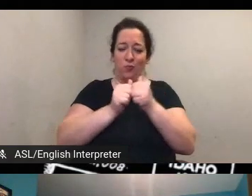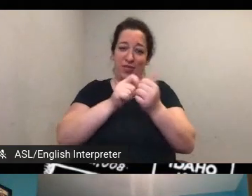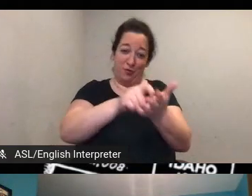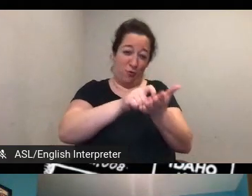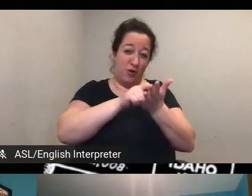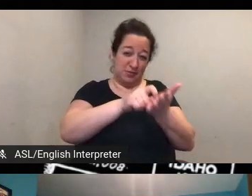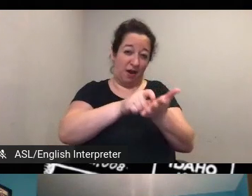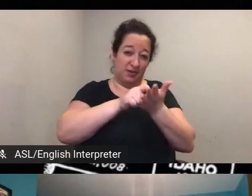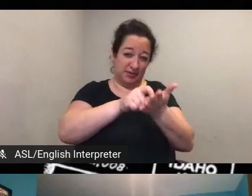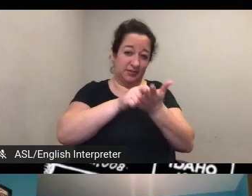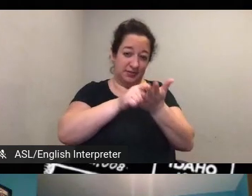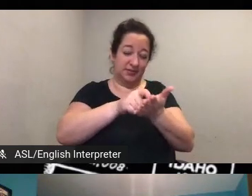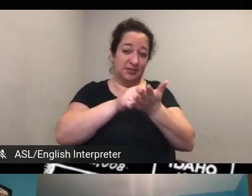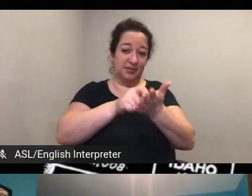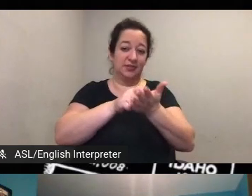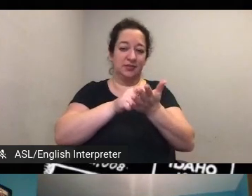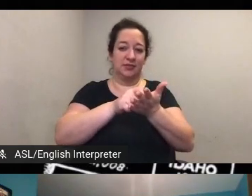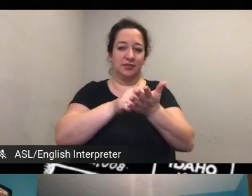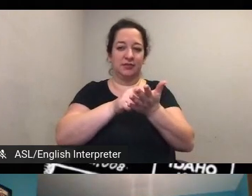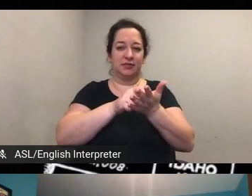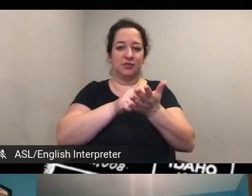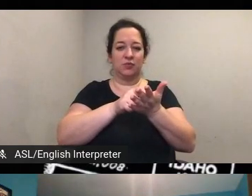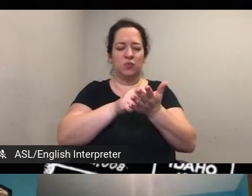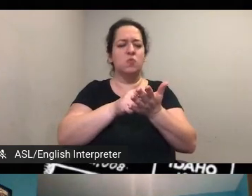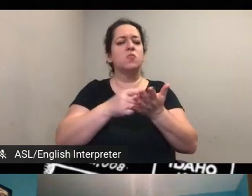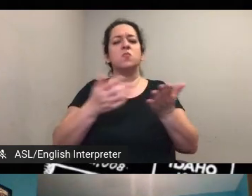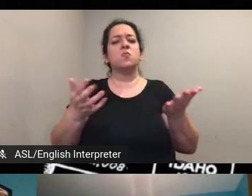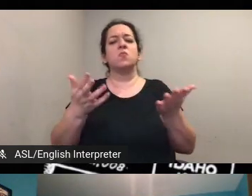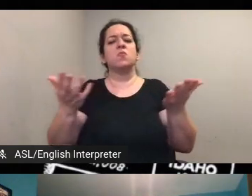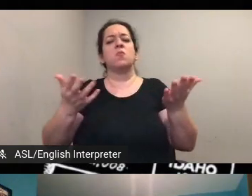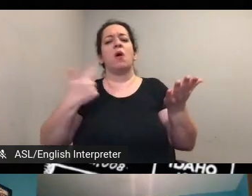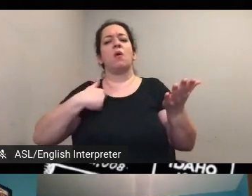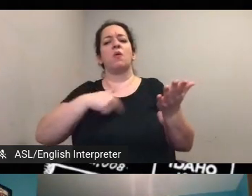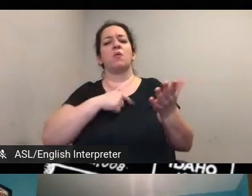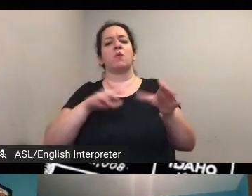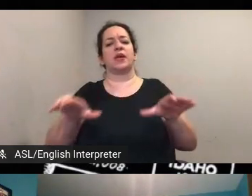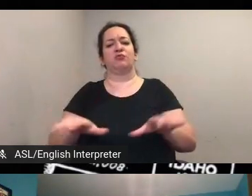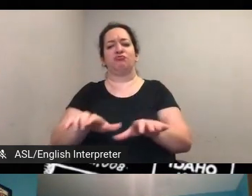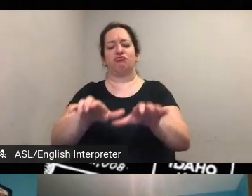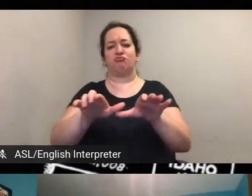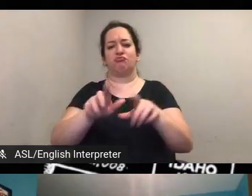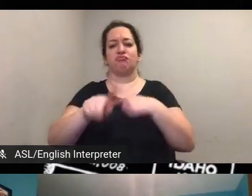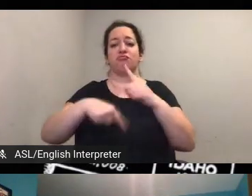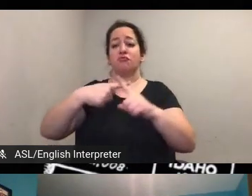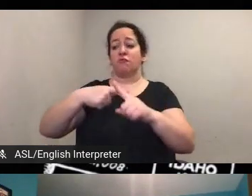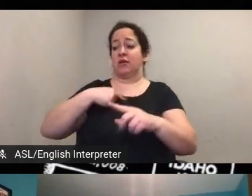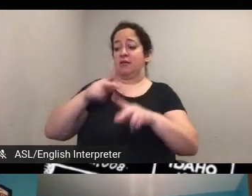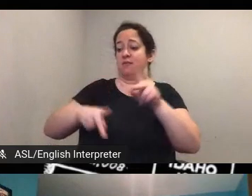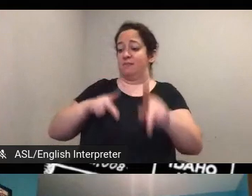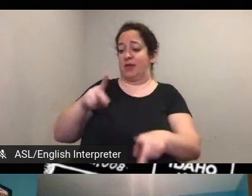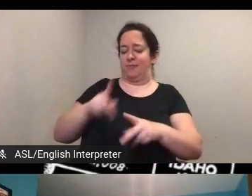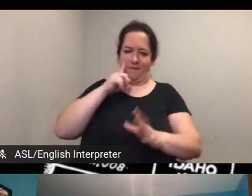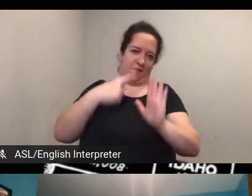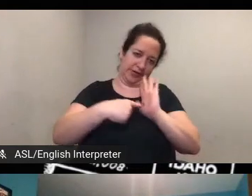on you know what what do we do when people for example uh were certainly